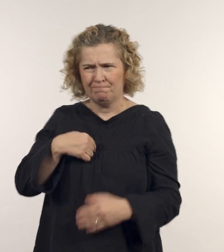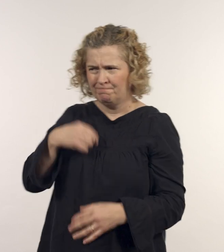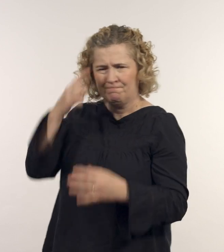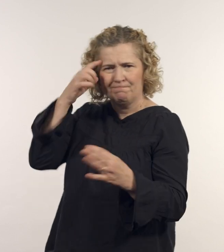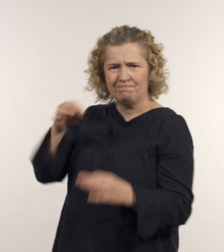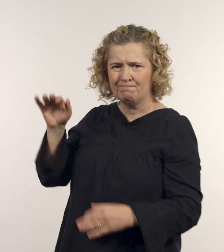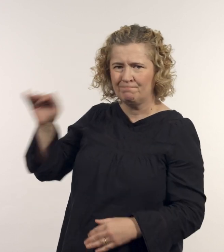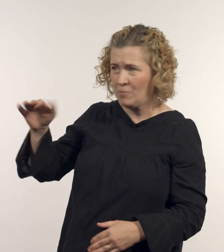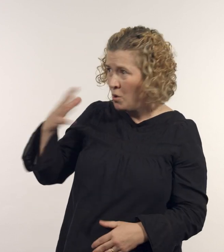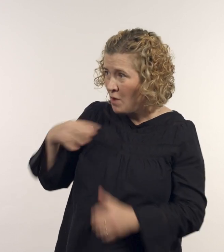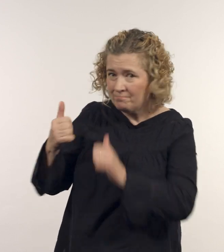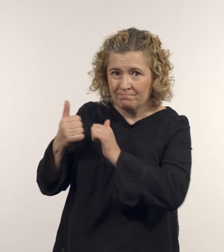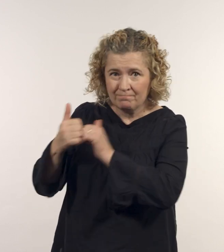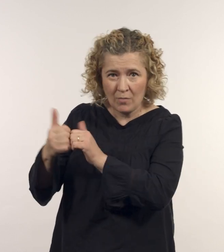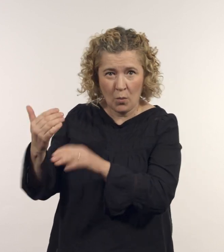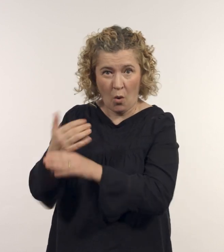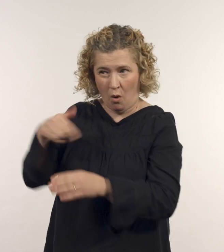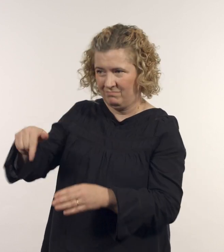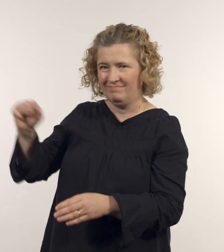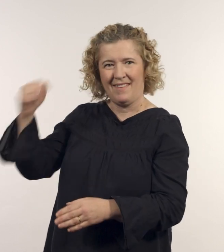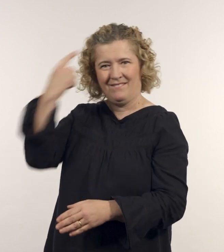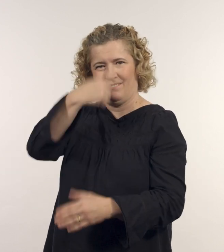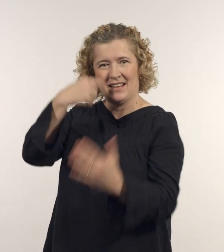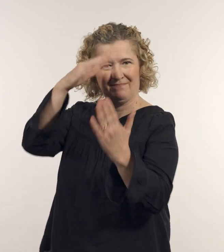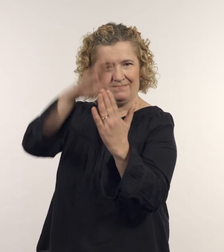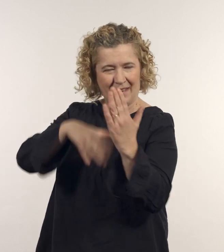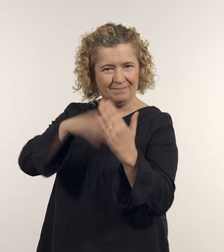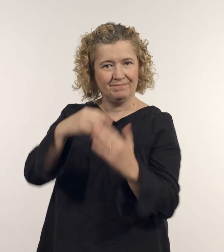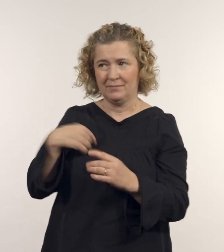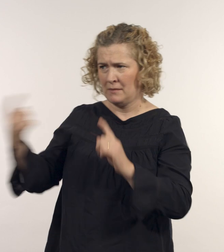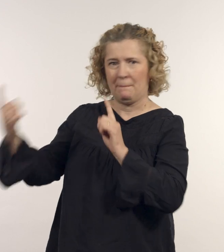so decided to reach out and propose a collaboration for this portrait,’